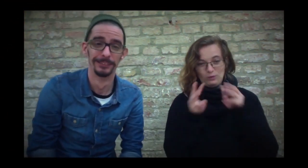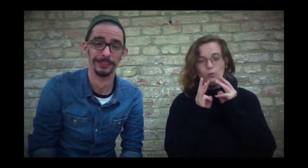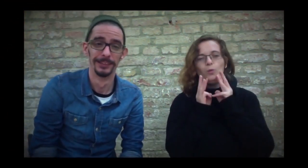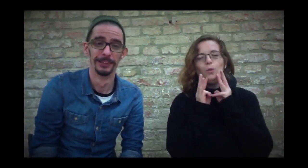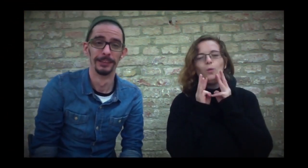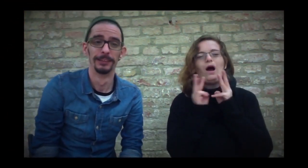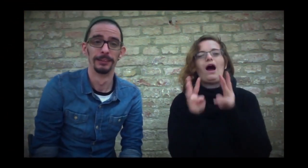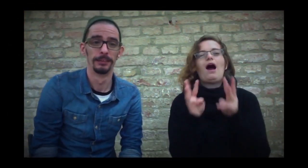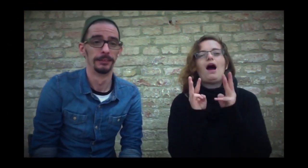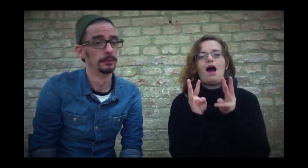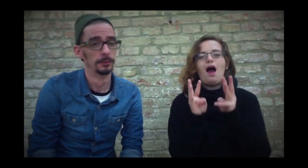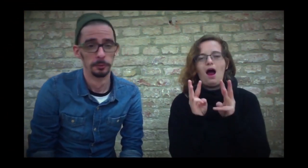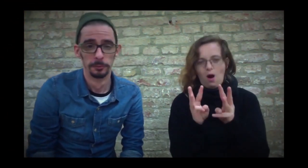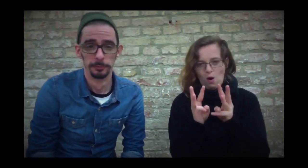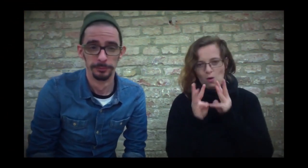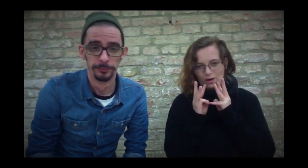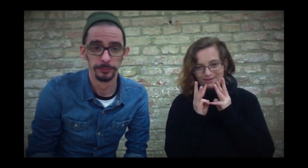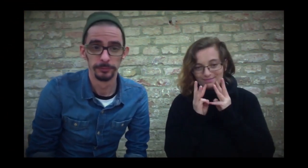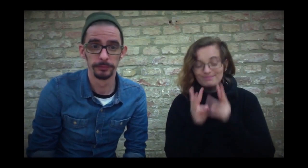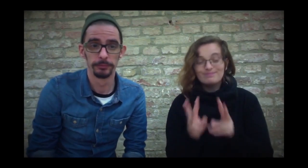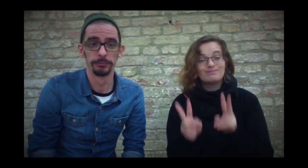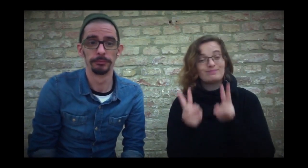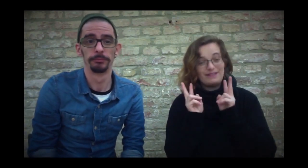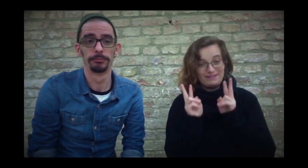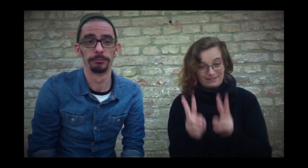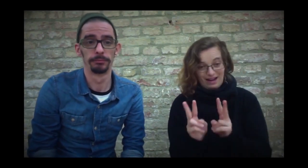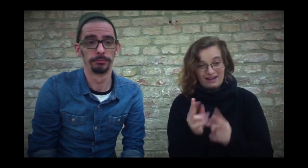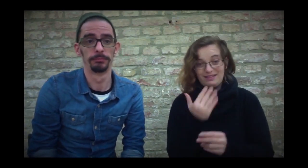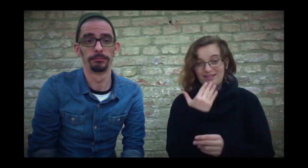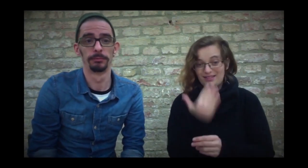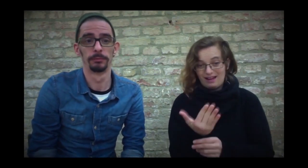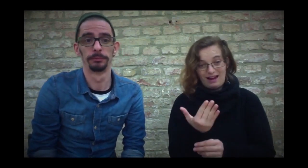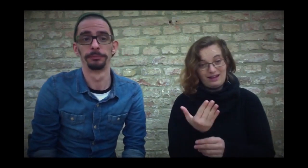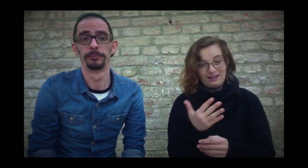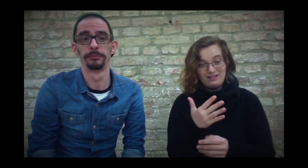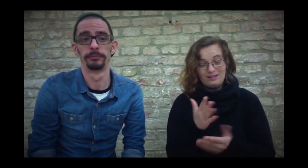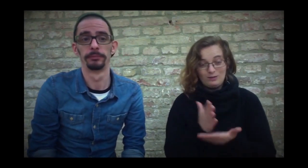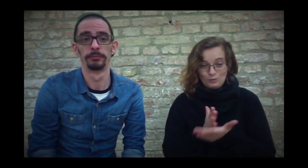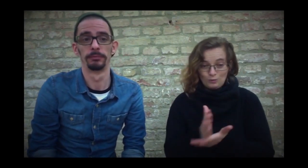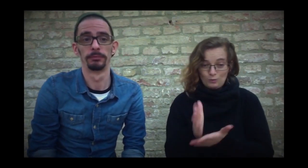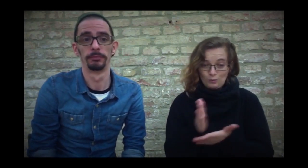You have ones words cut out! Thank you so much that you gritted your teeth